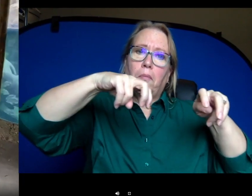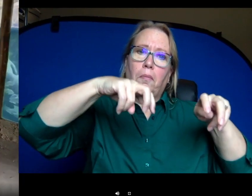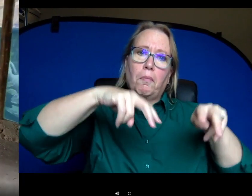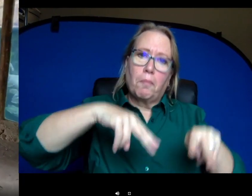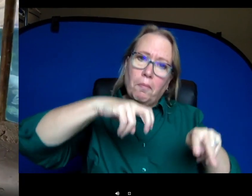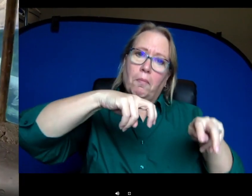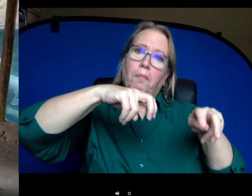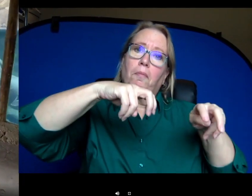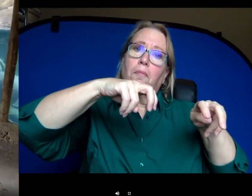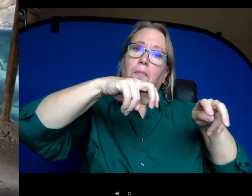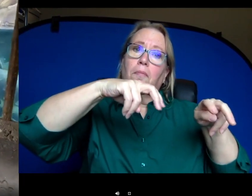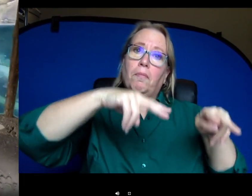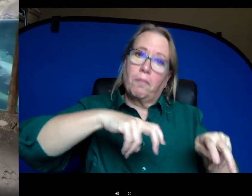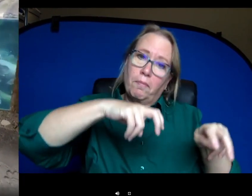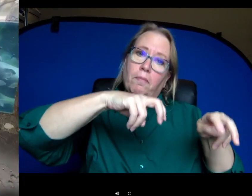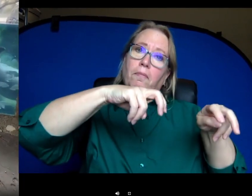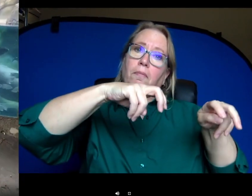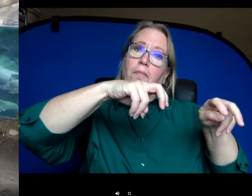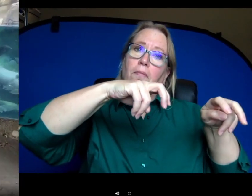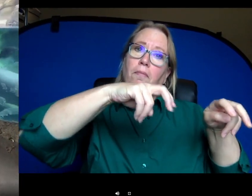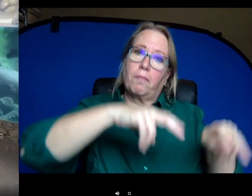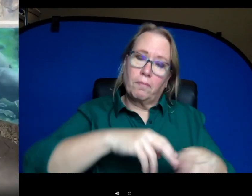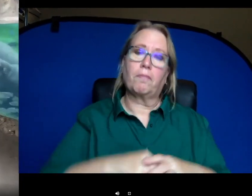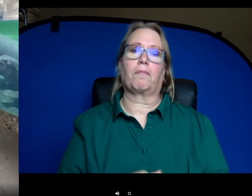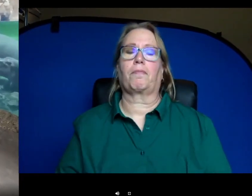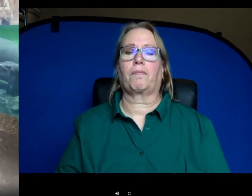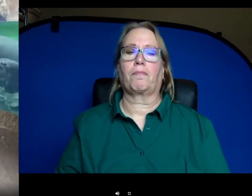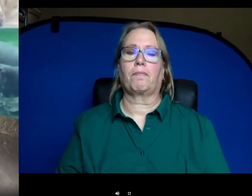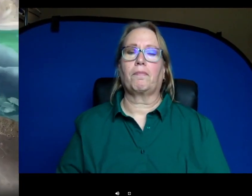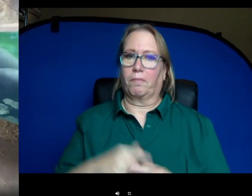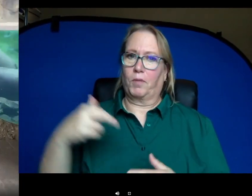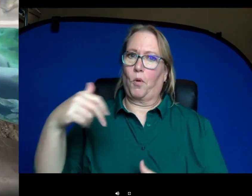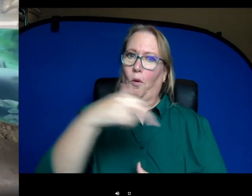they walk along the bottom of the rivers. This is really important because it